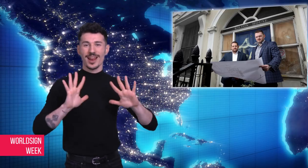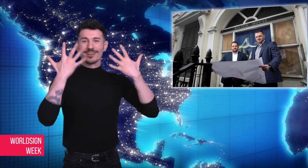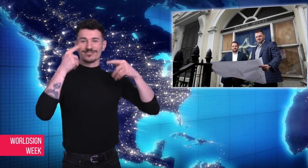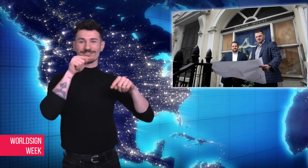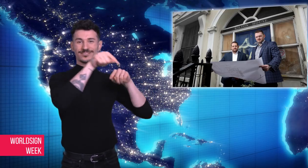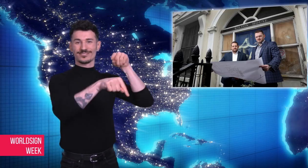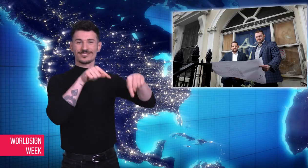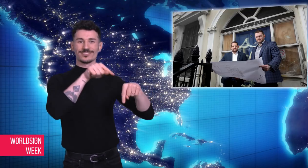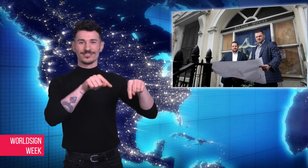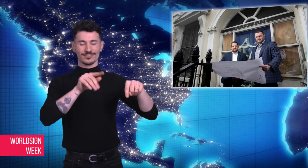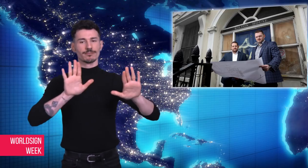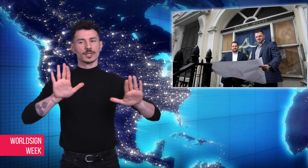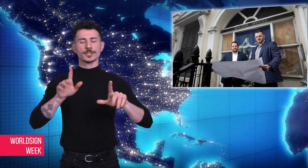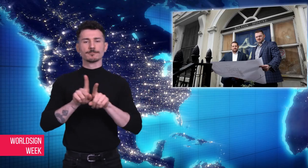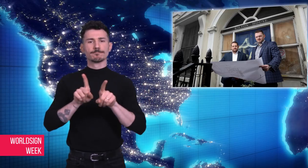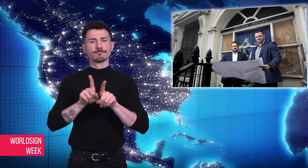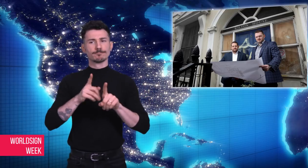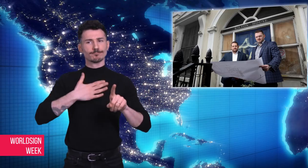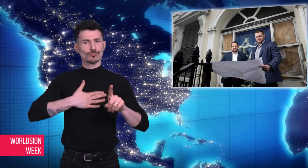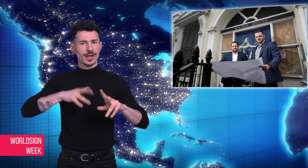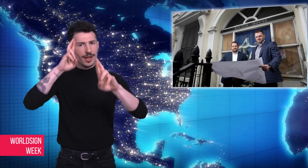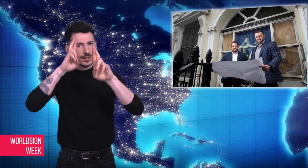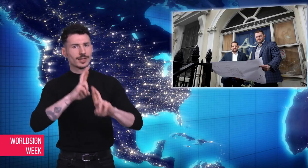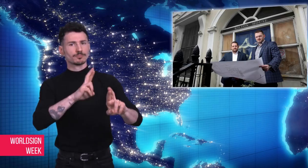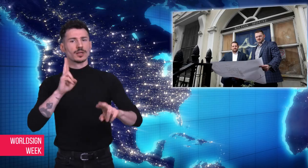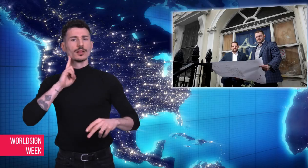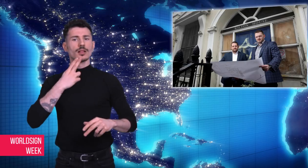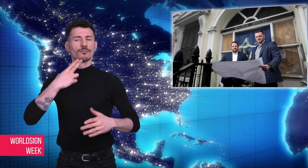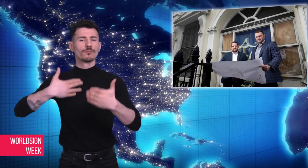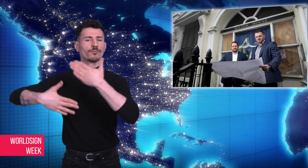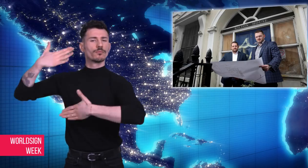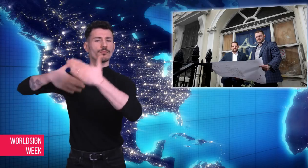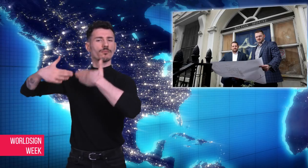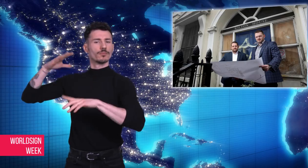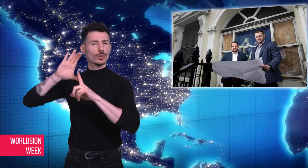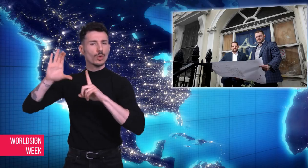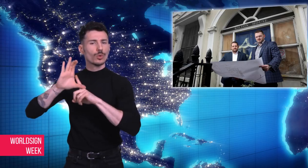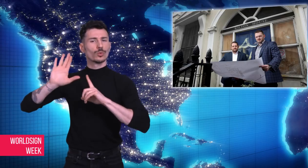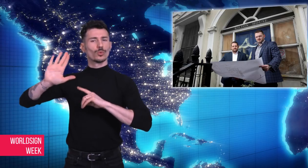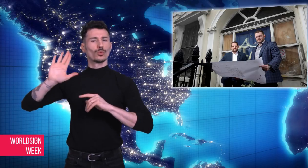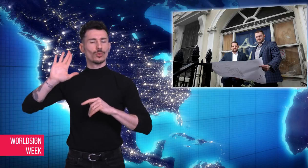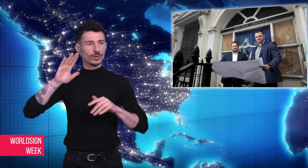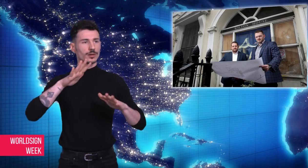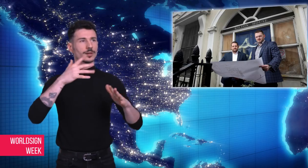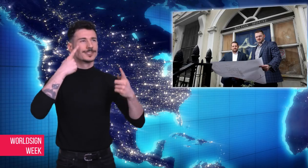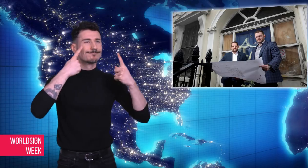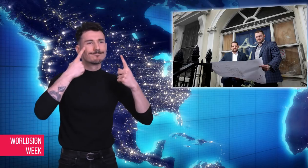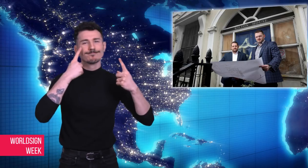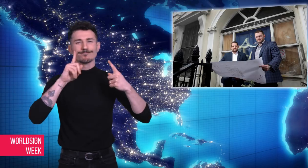The new owners will try to respect the Deaf history in the